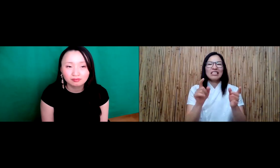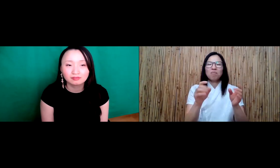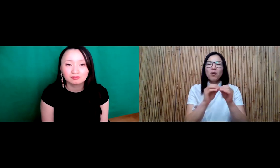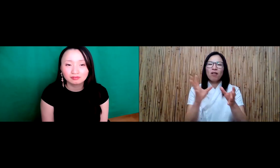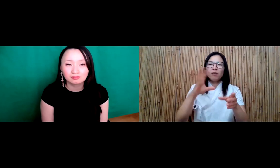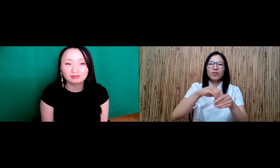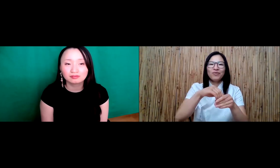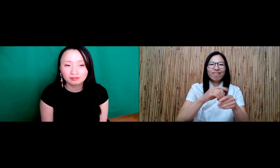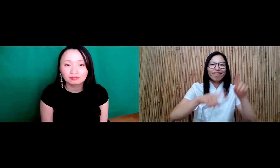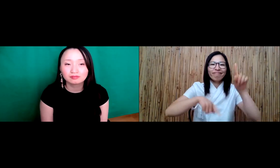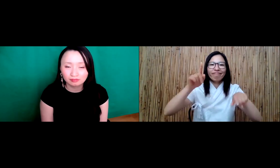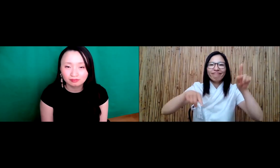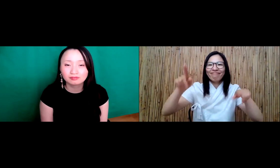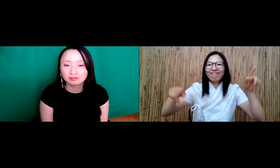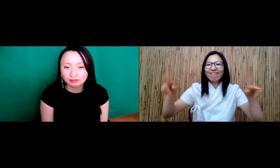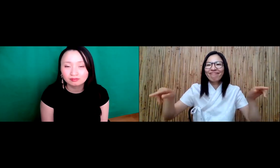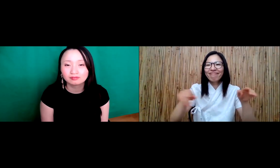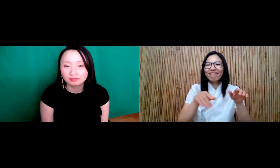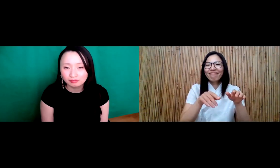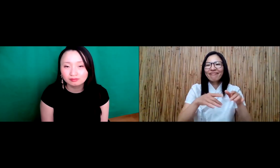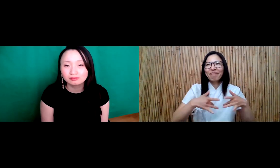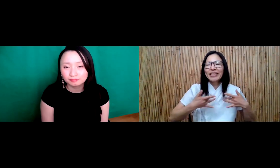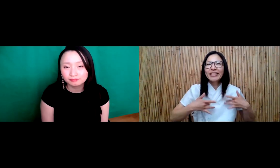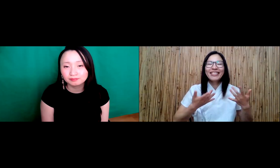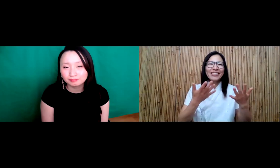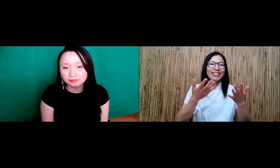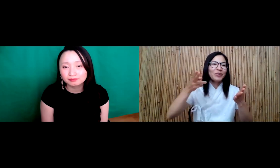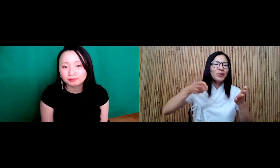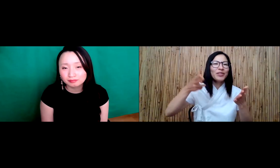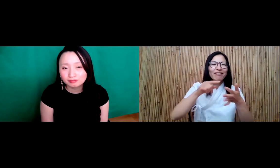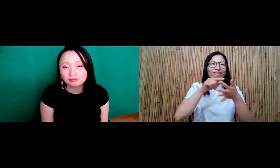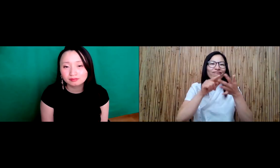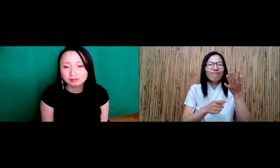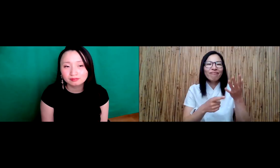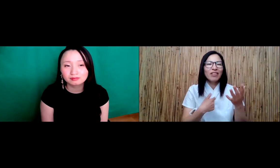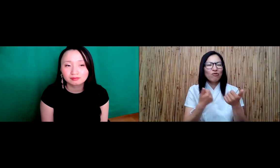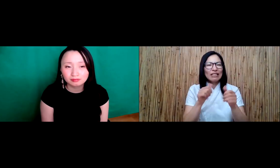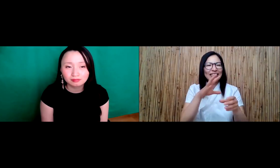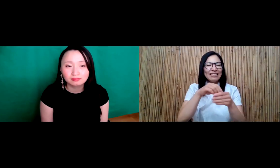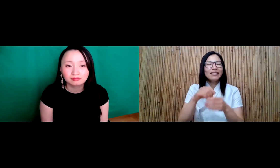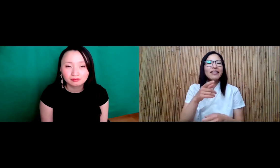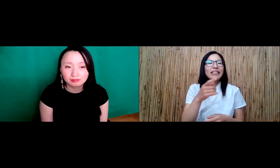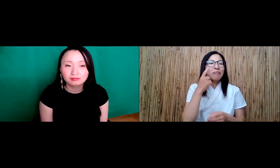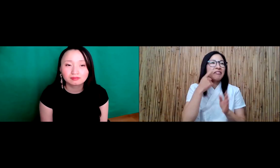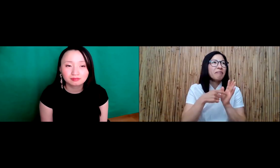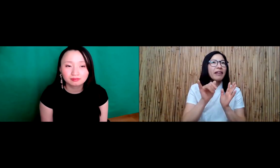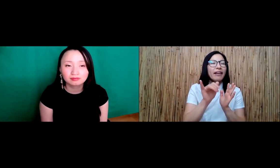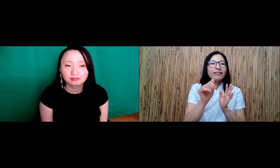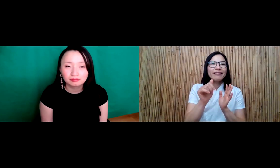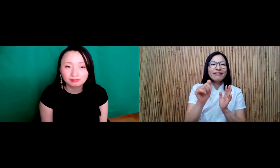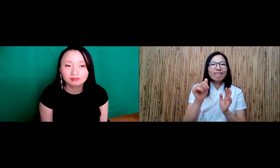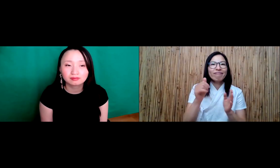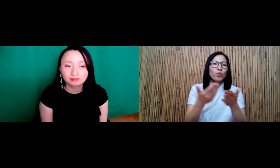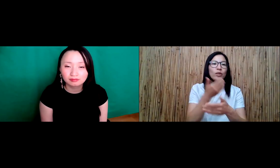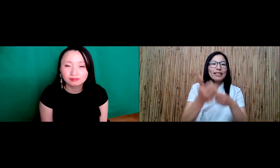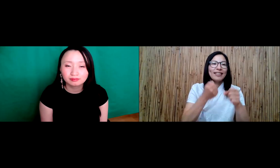about the African Americans or Hispanics, but I try to stay current on the events that